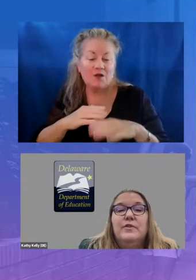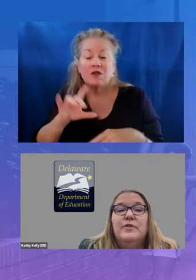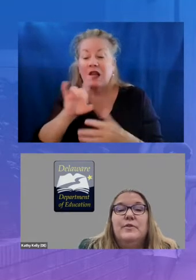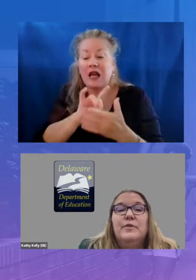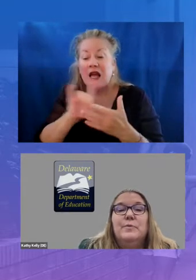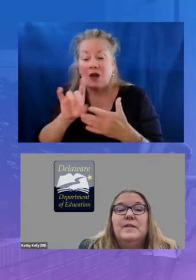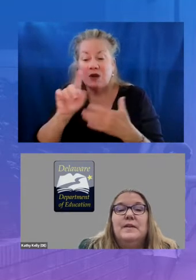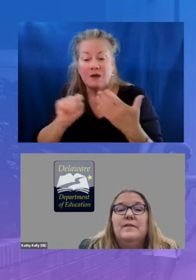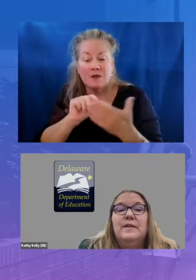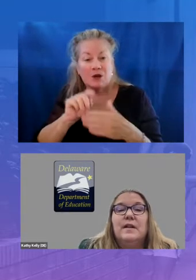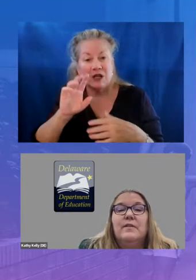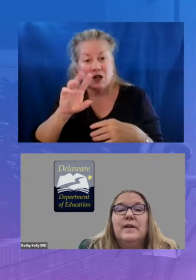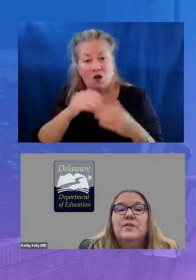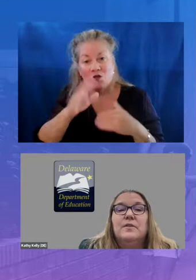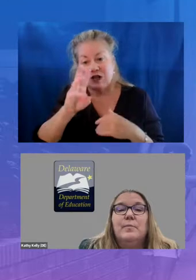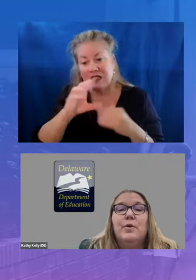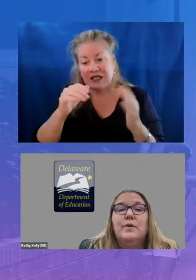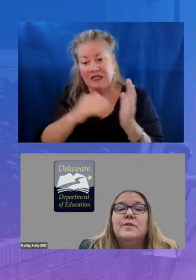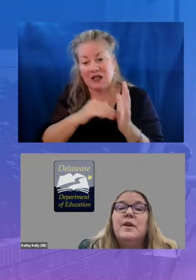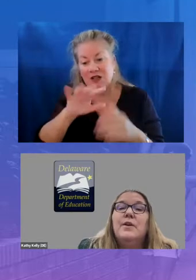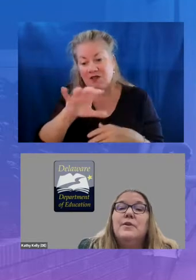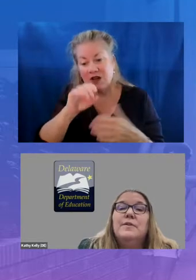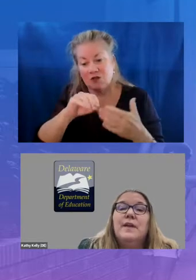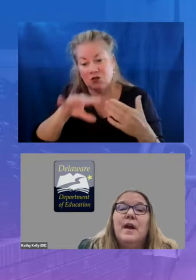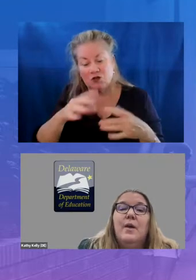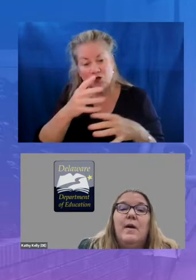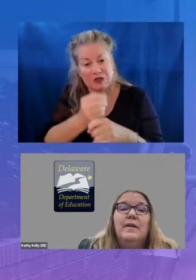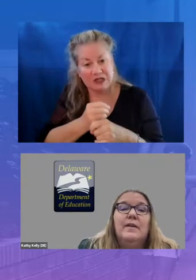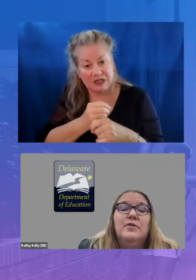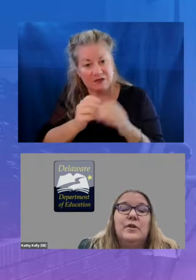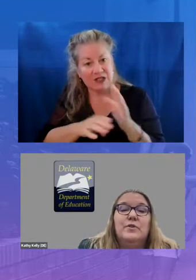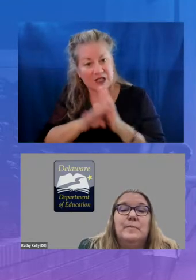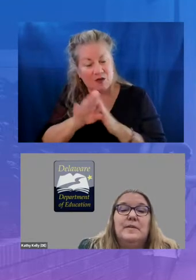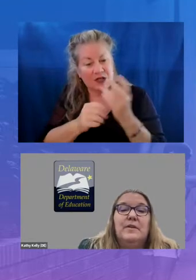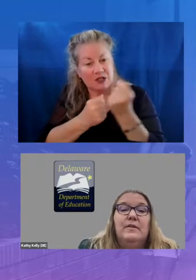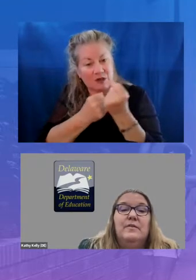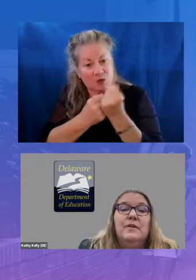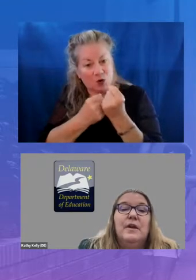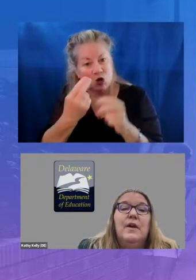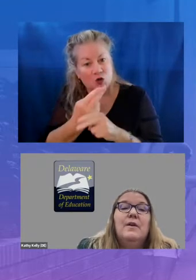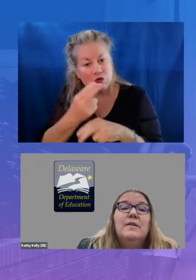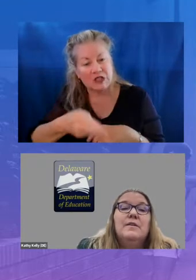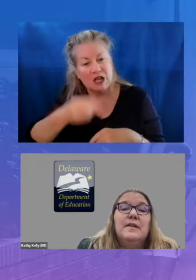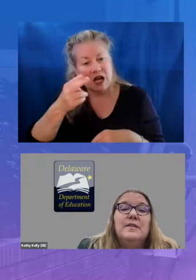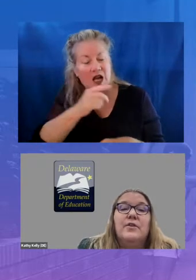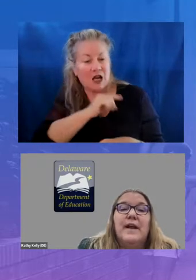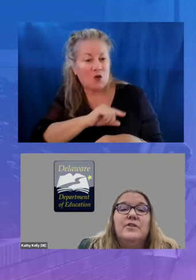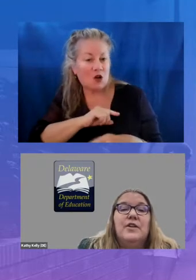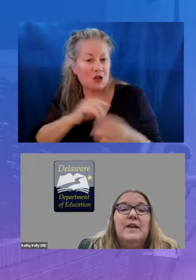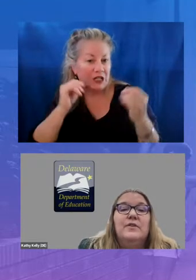students received acceleration supports using high quality instructional materials 600 educators